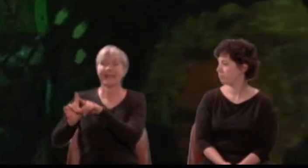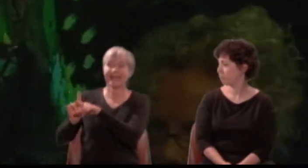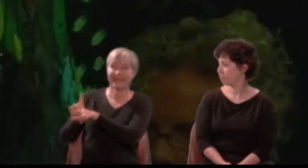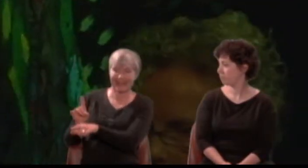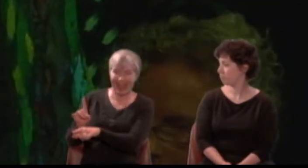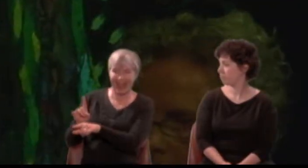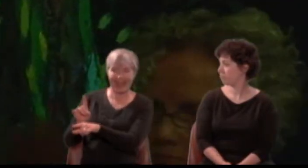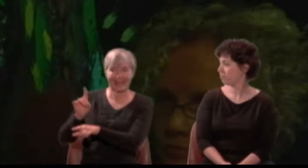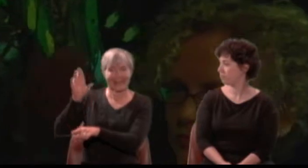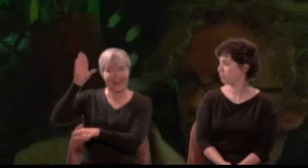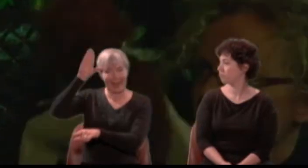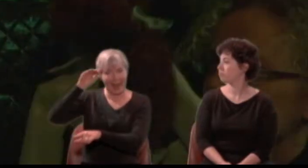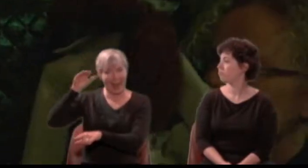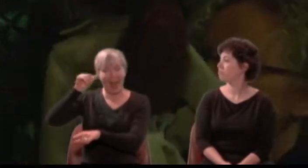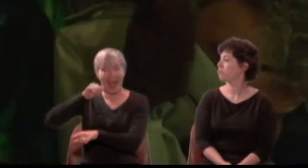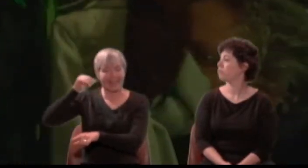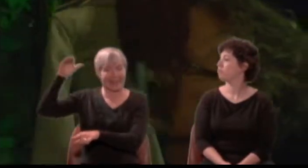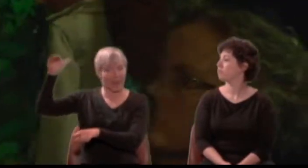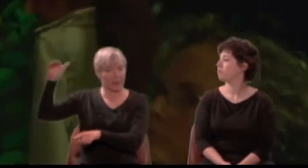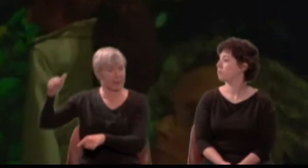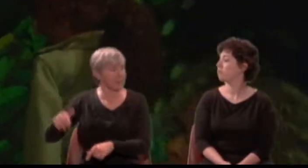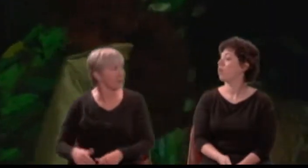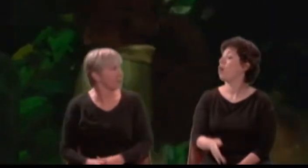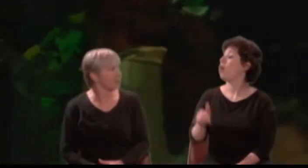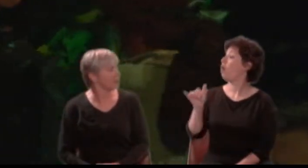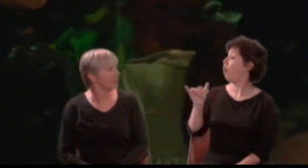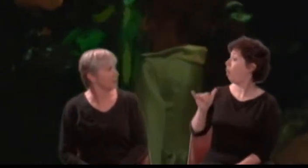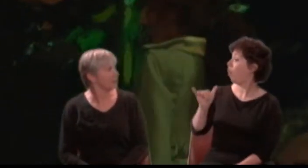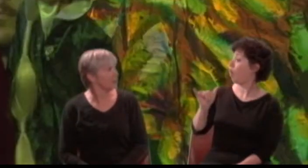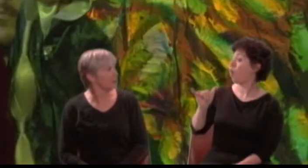Theseus: Good morrow, friends. I pray you all, stand up.